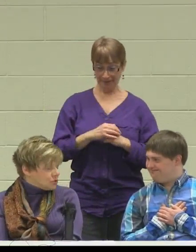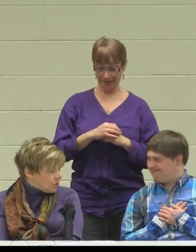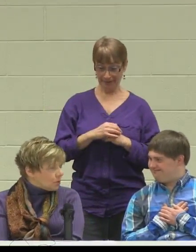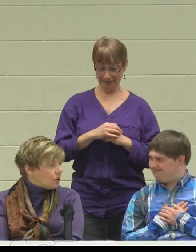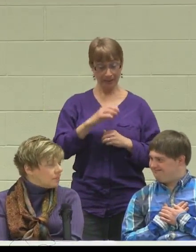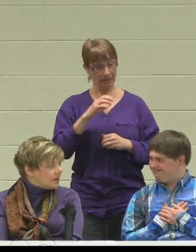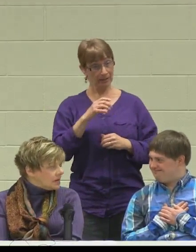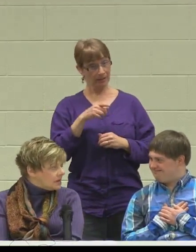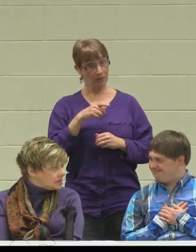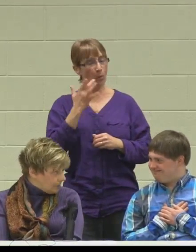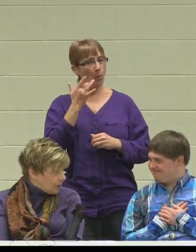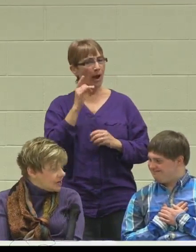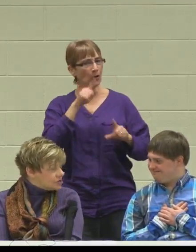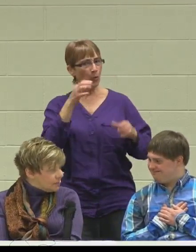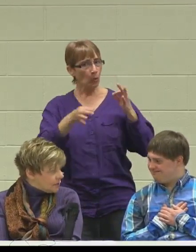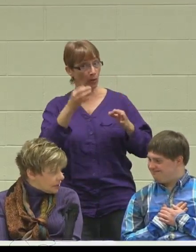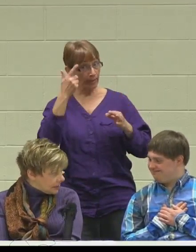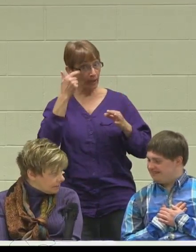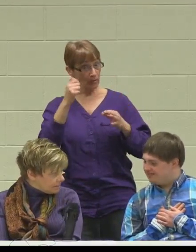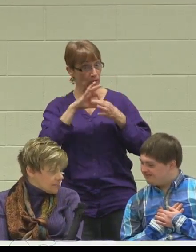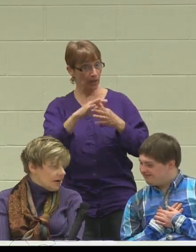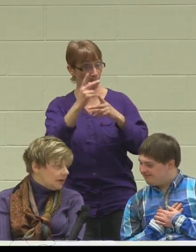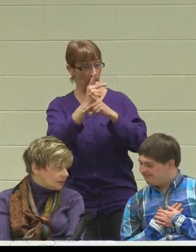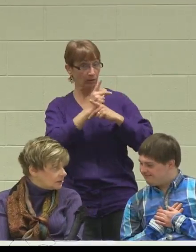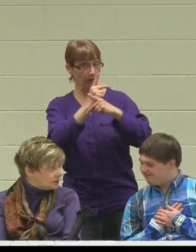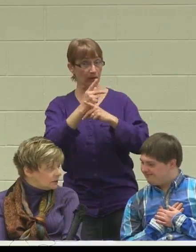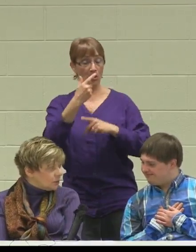Did you go to court because of guardianship? "Yes."